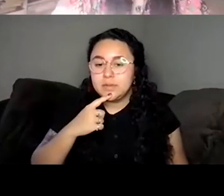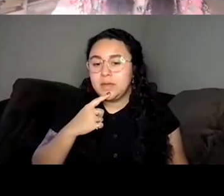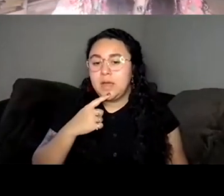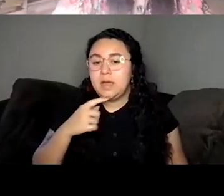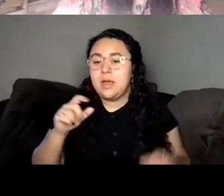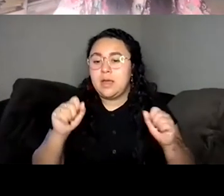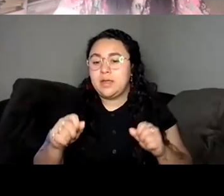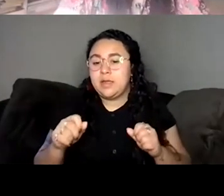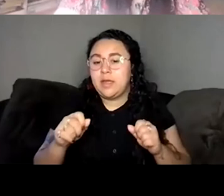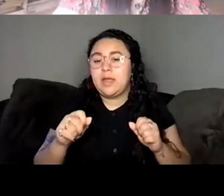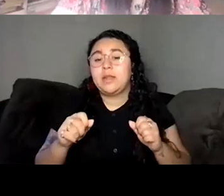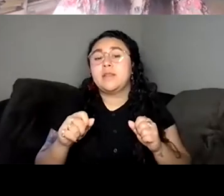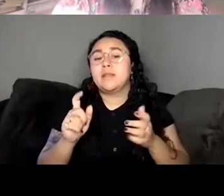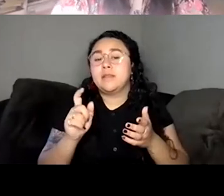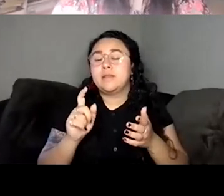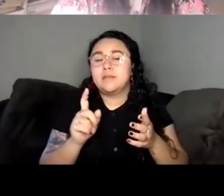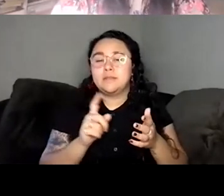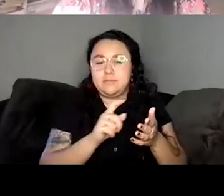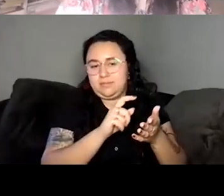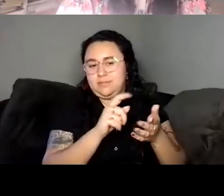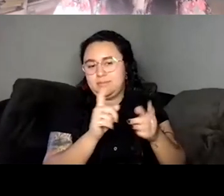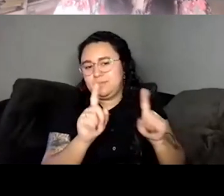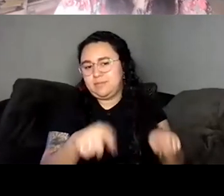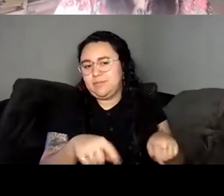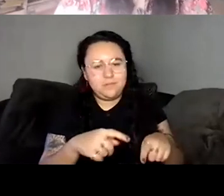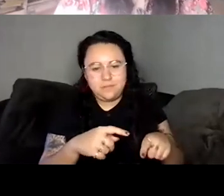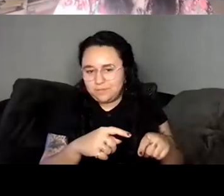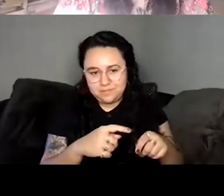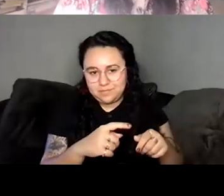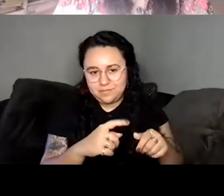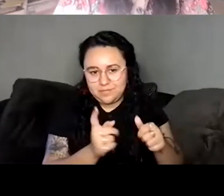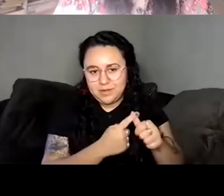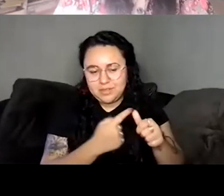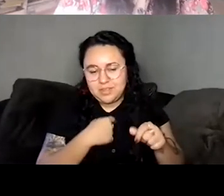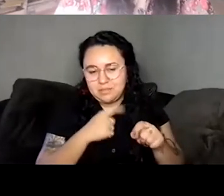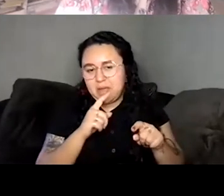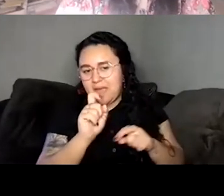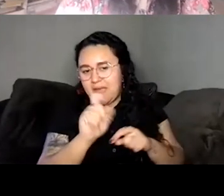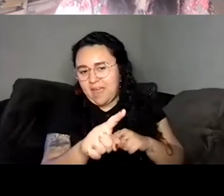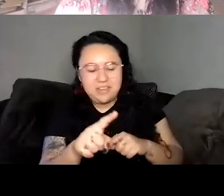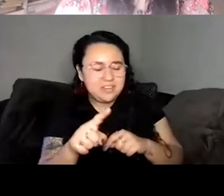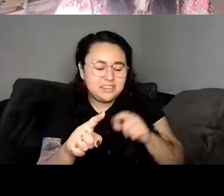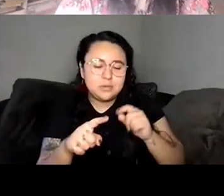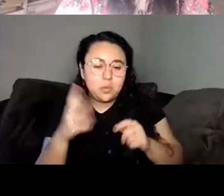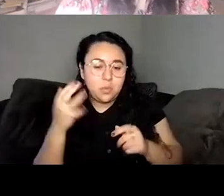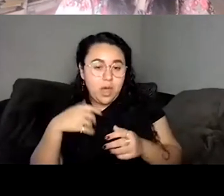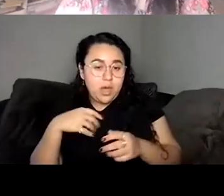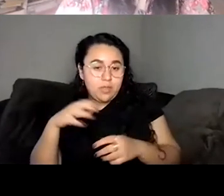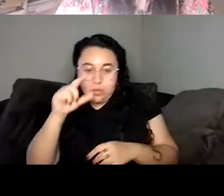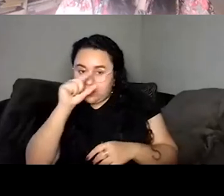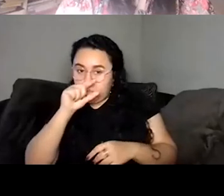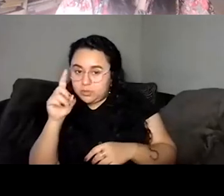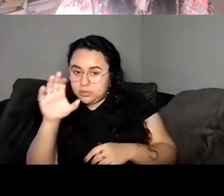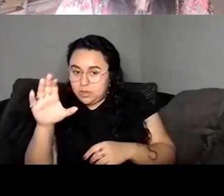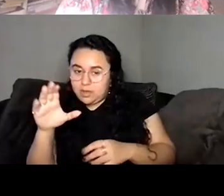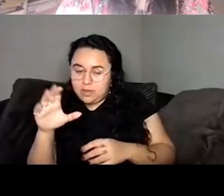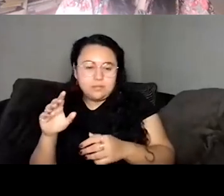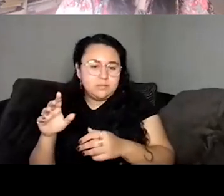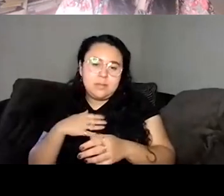shared Google doc over here. And because I'm very eager to now. So Kyle, now that you've